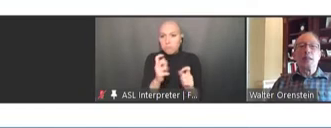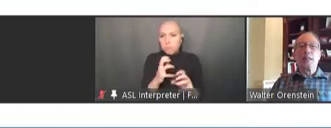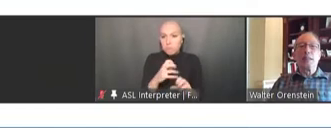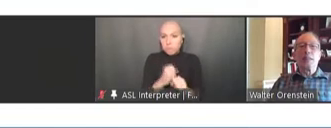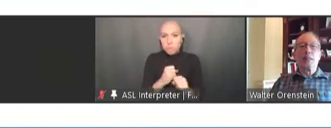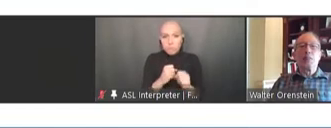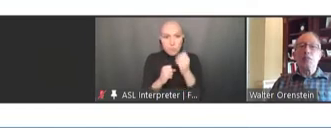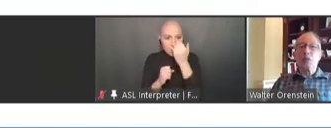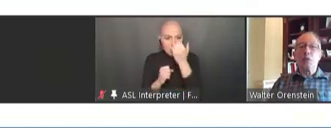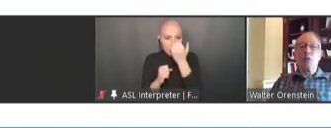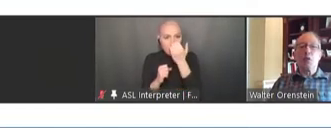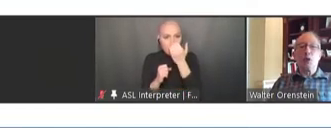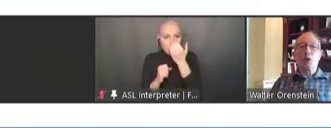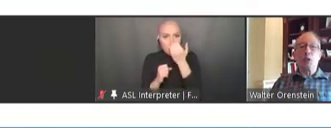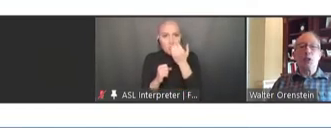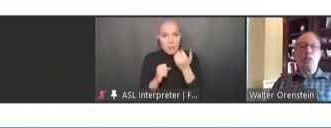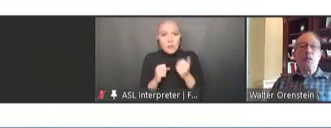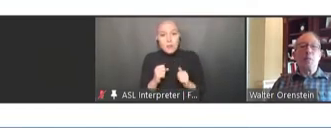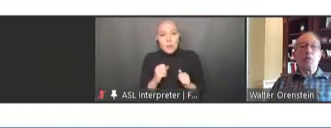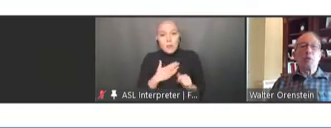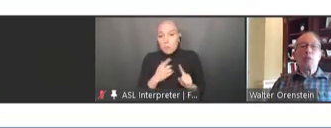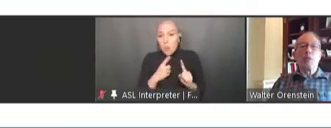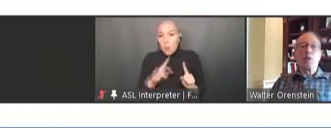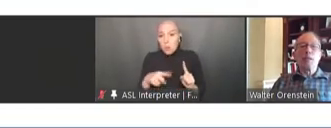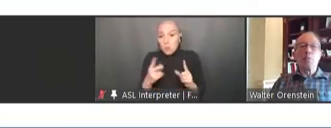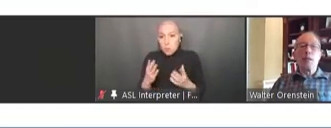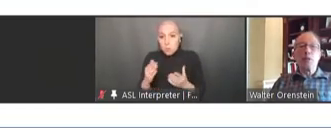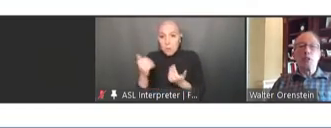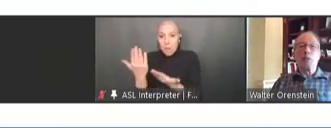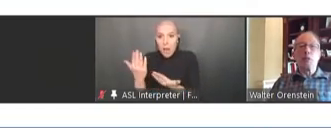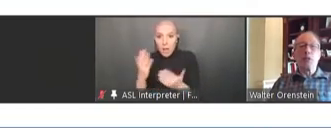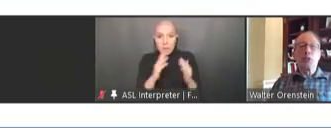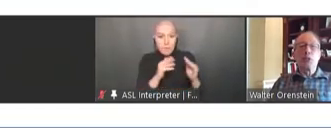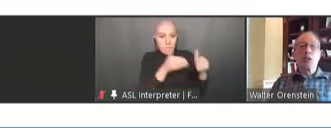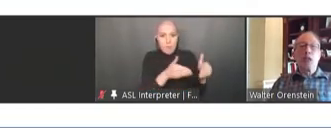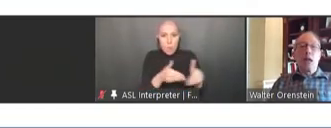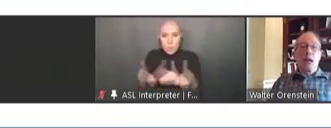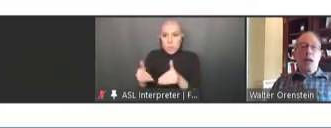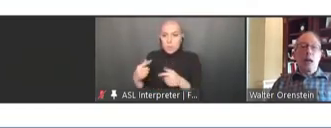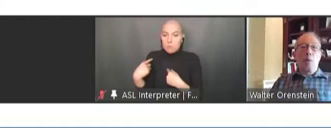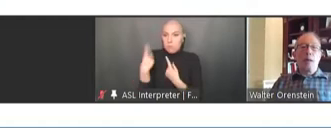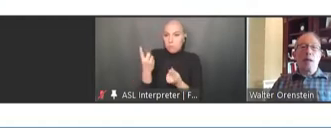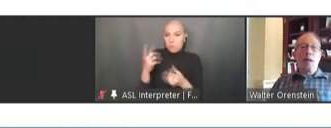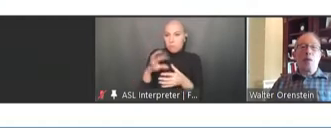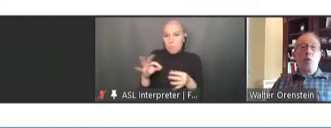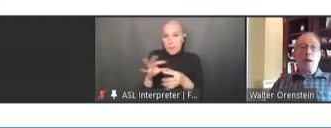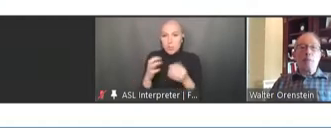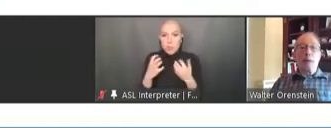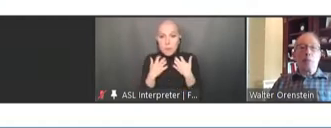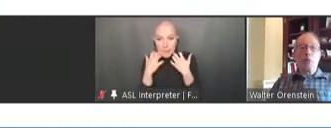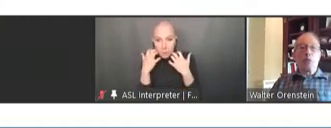idea of some of the focus that people did. I've already mentioned the measles white paper, which